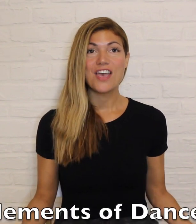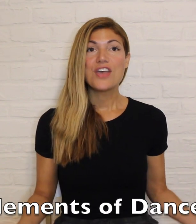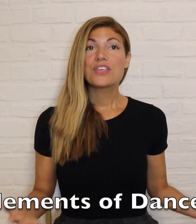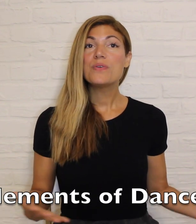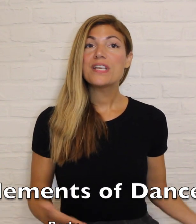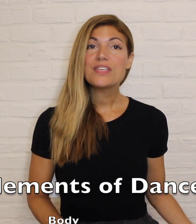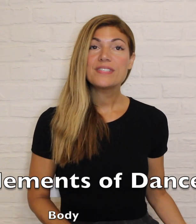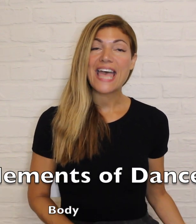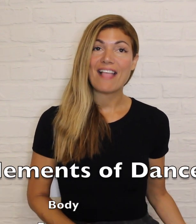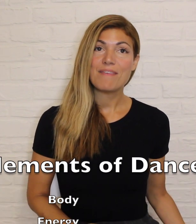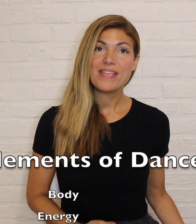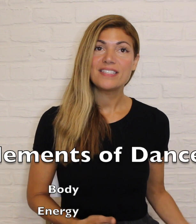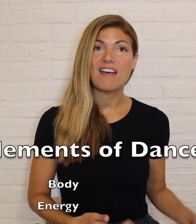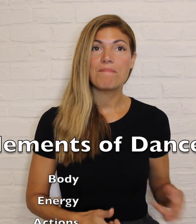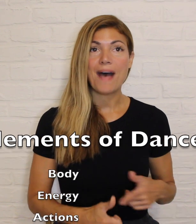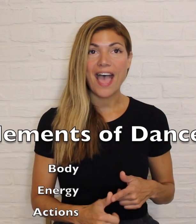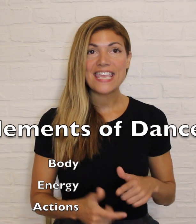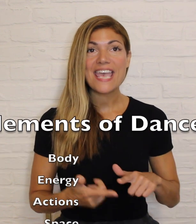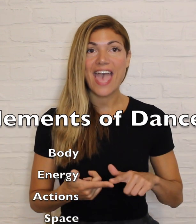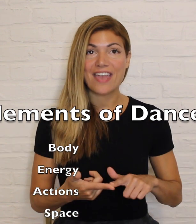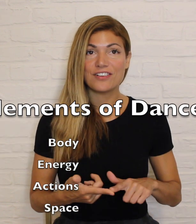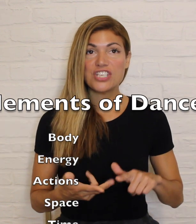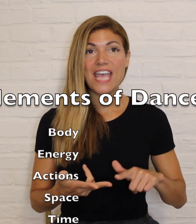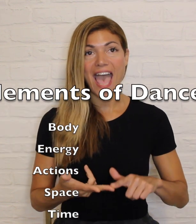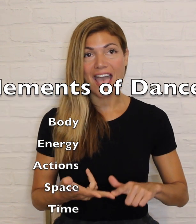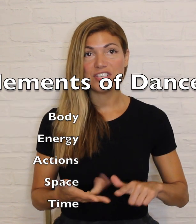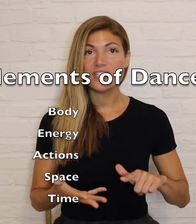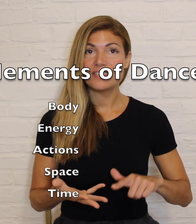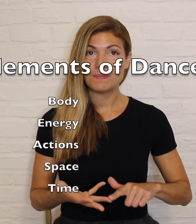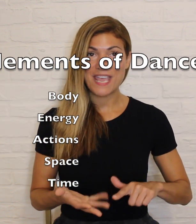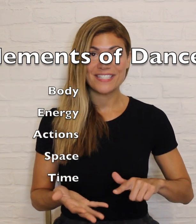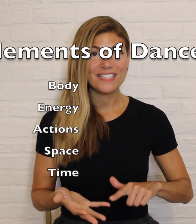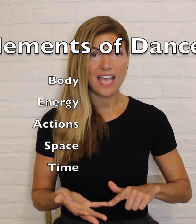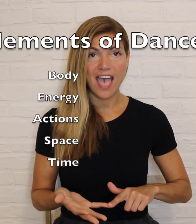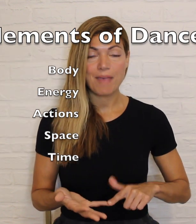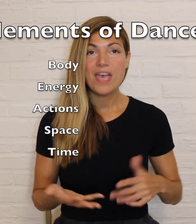You can use the elements of body, energy, action, space and time